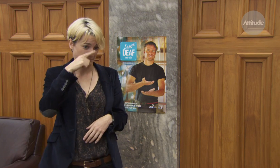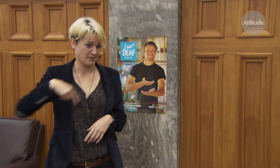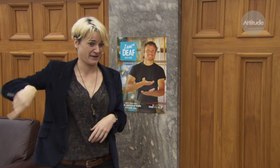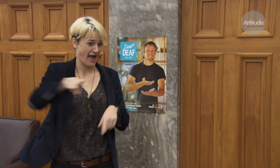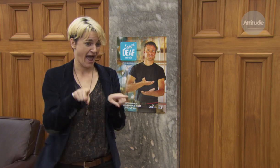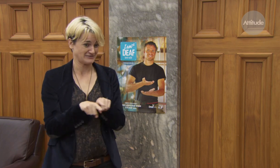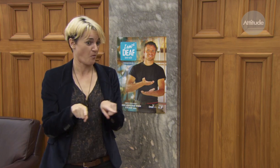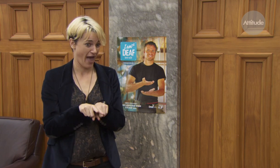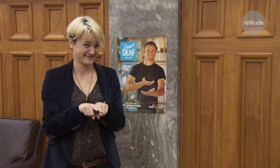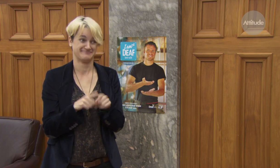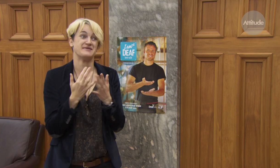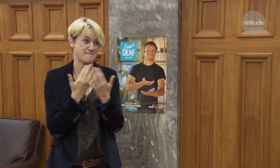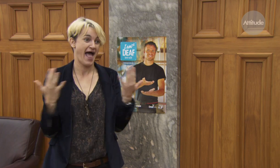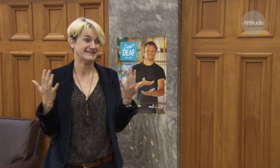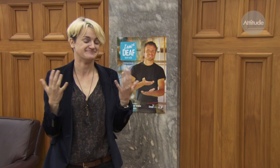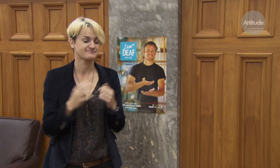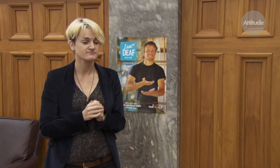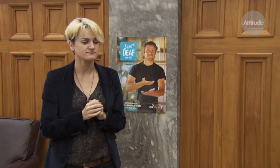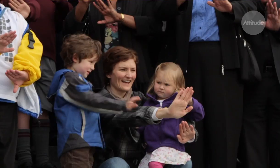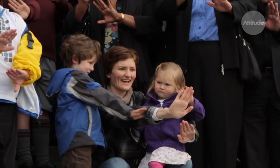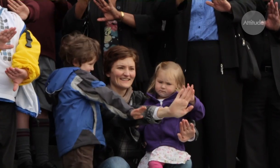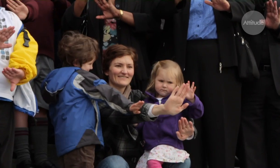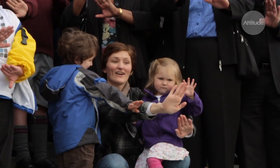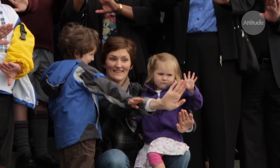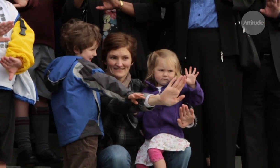a lot of other deaf people don’t know the words either.